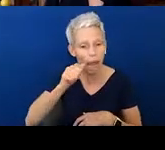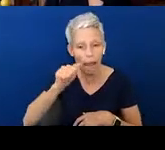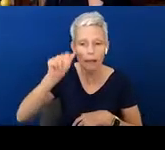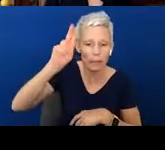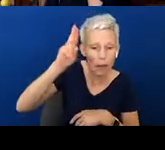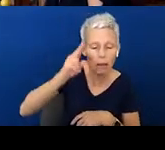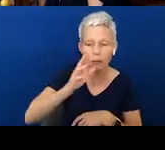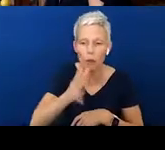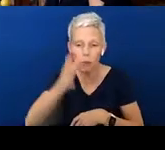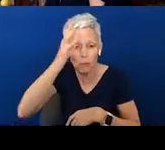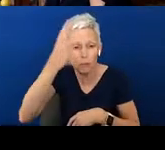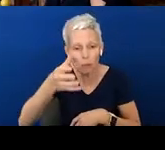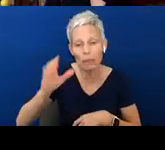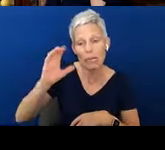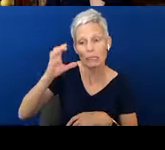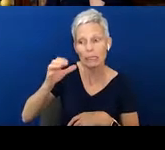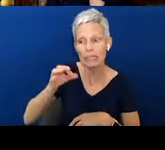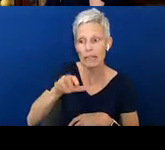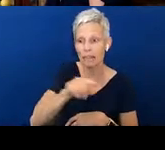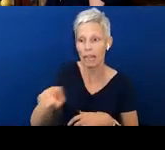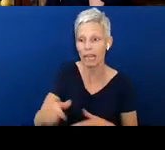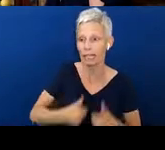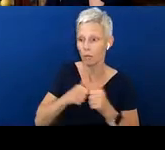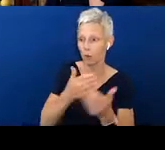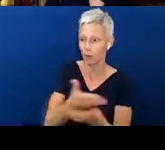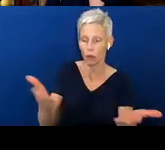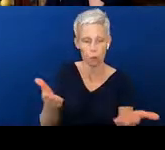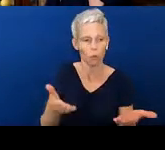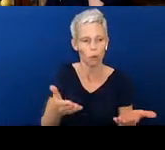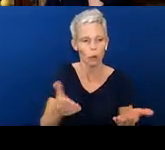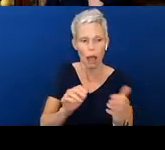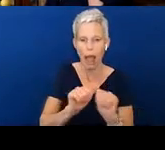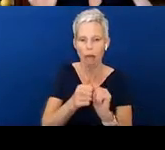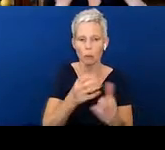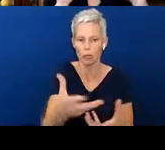And write down just some activities that you could incorporate during those times. So, however